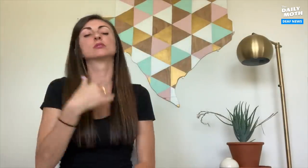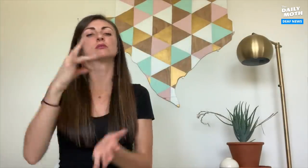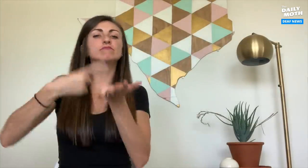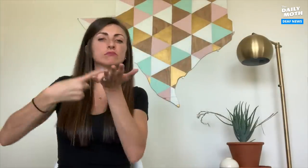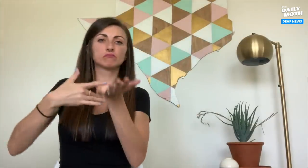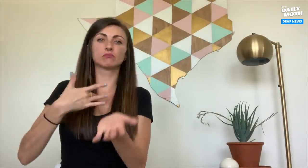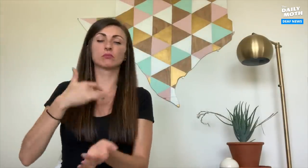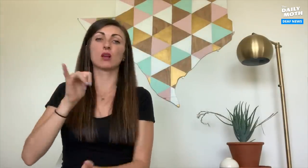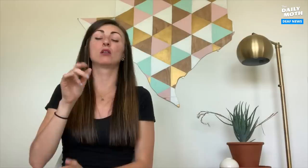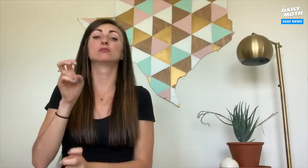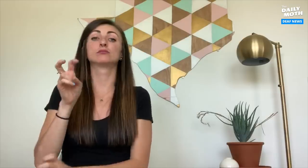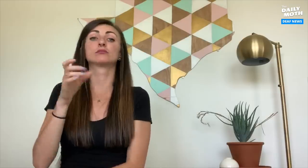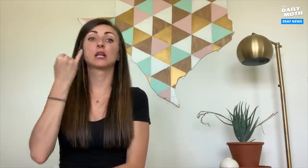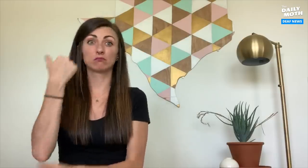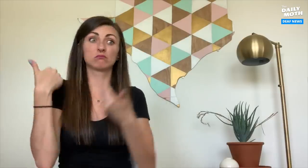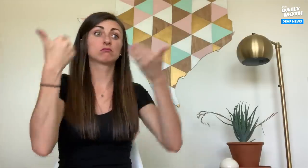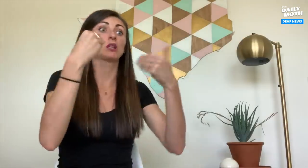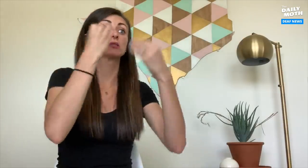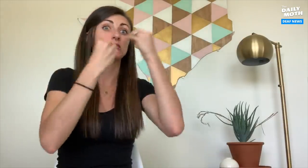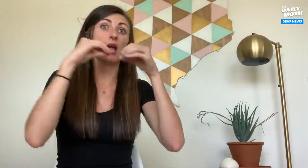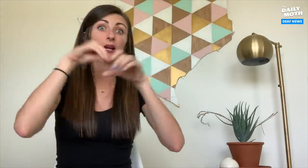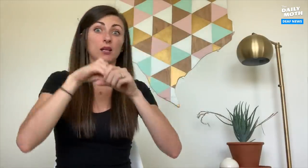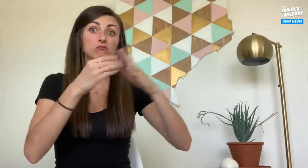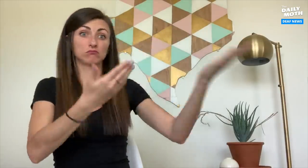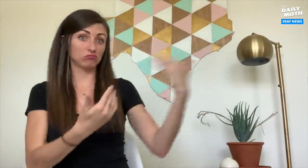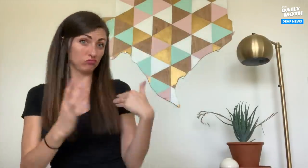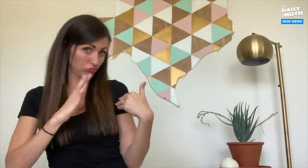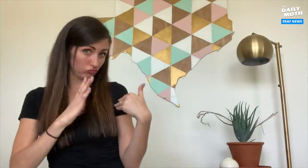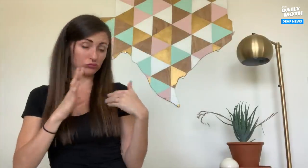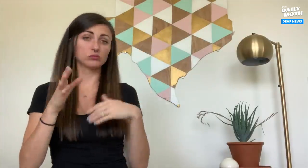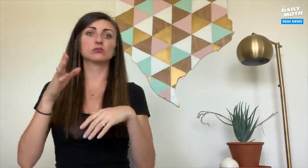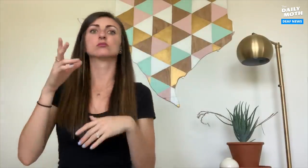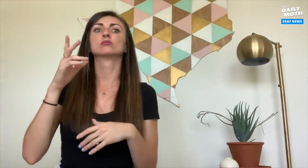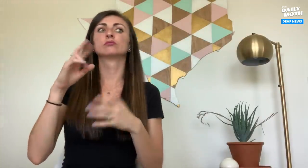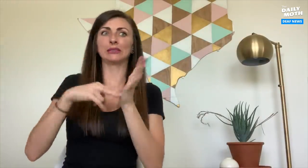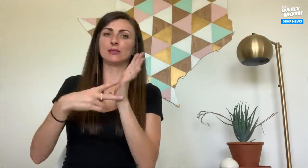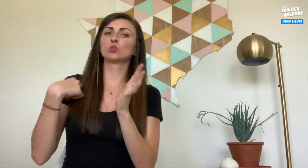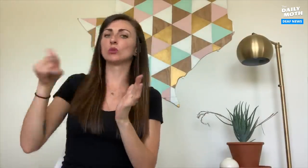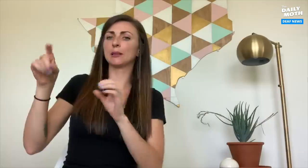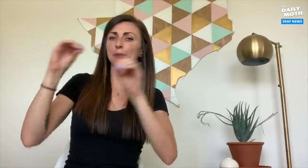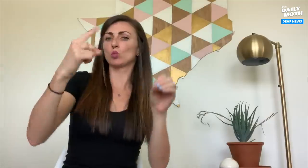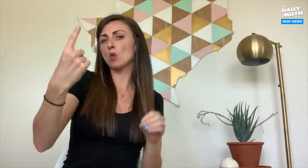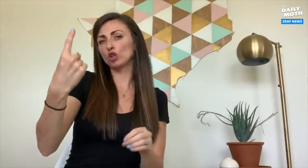We did have a discussion that if we were to allow dine-in customers then we determined that we needed to assign